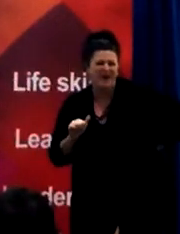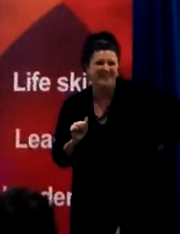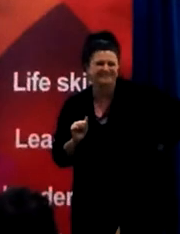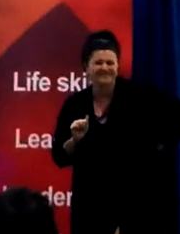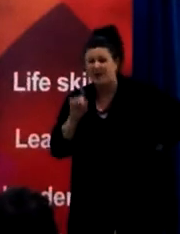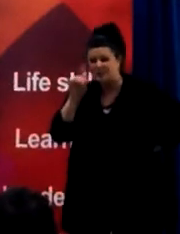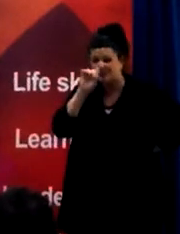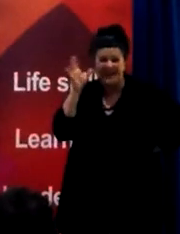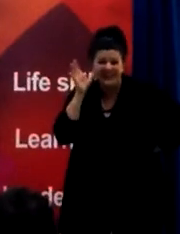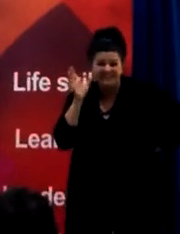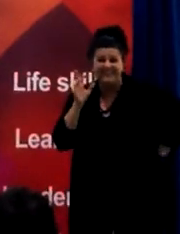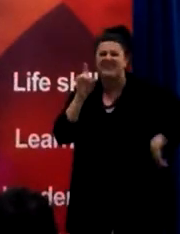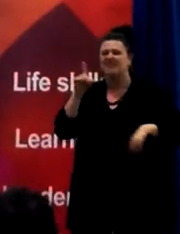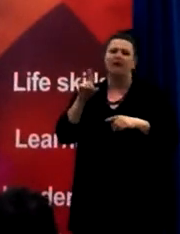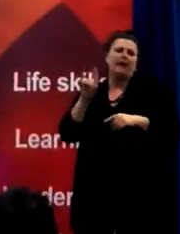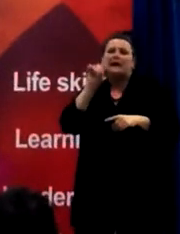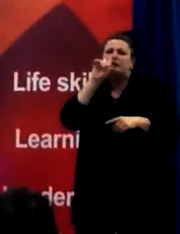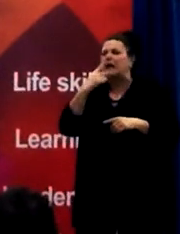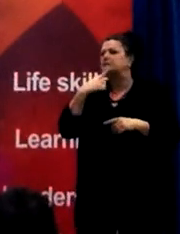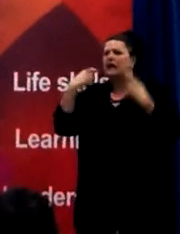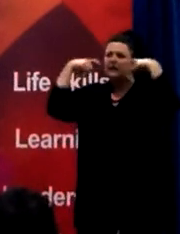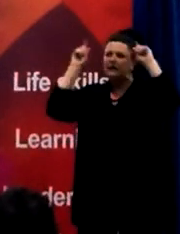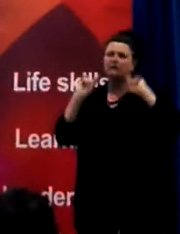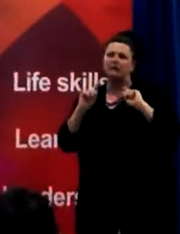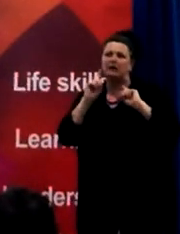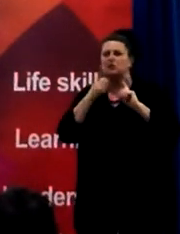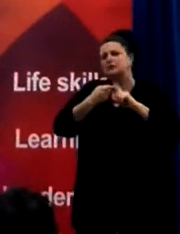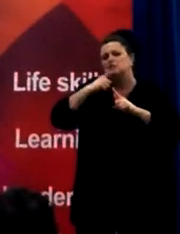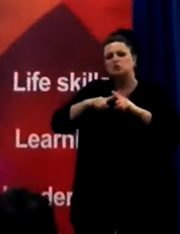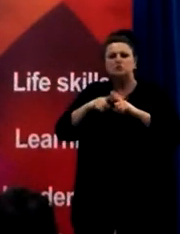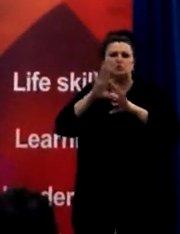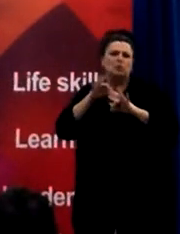“You can’t use your hearing aids as an excuse not to take minutes in a meeting.”